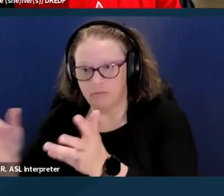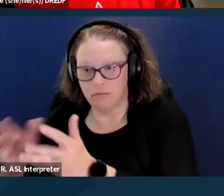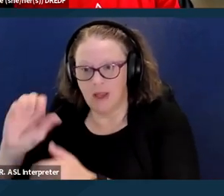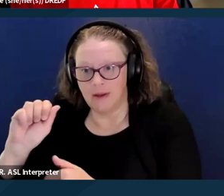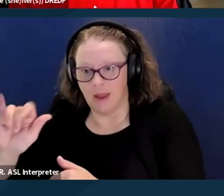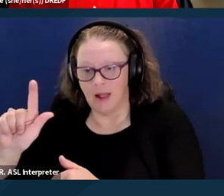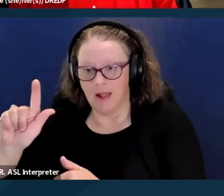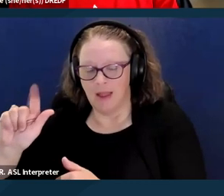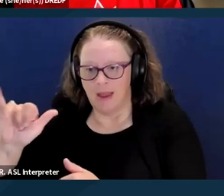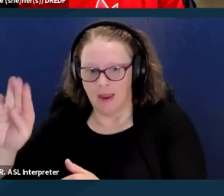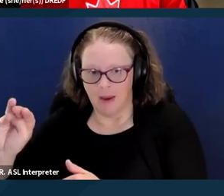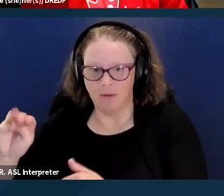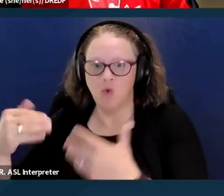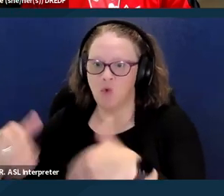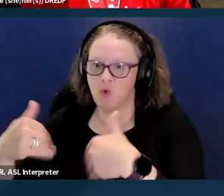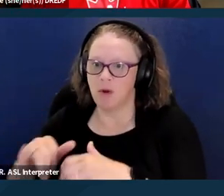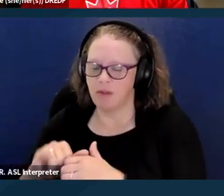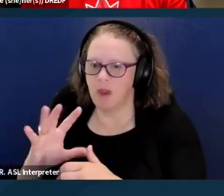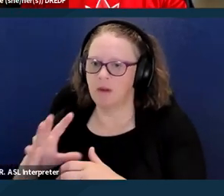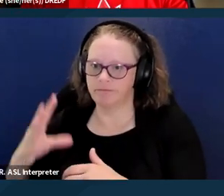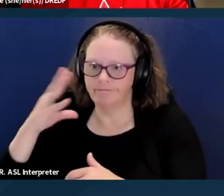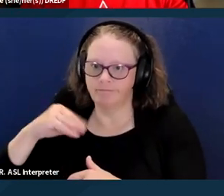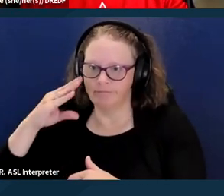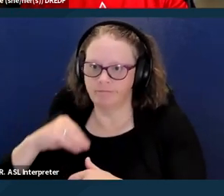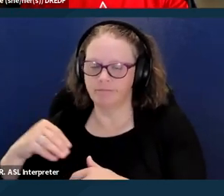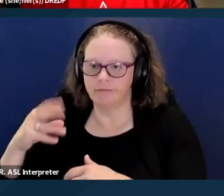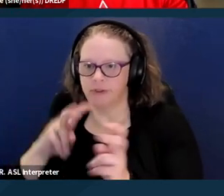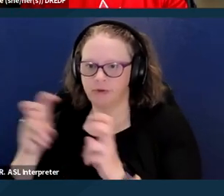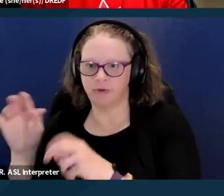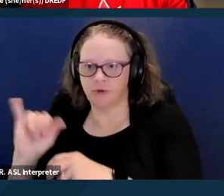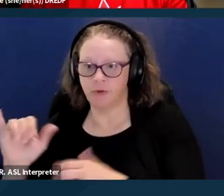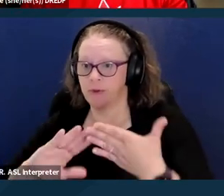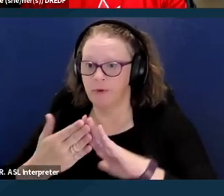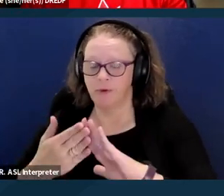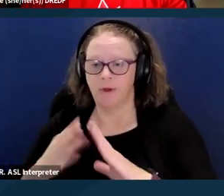include community-based organizations not having enough staff or systems in place